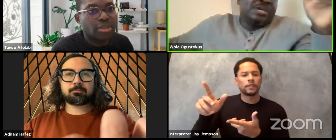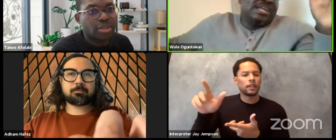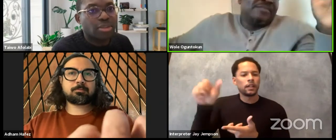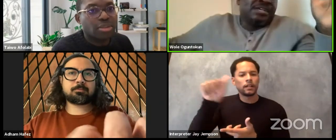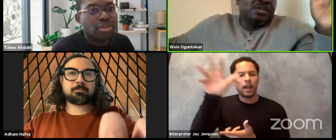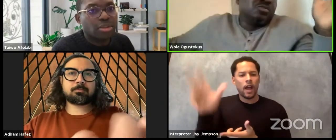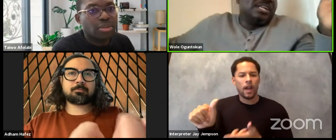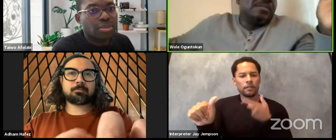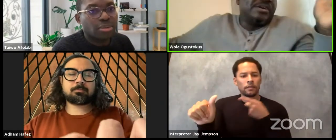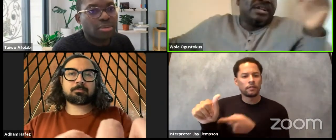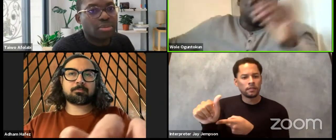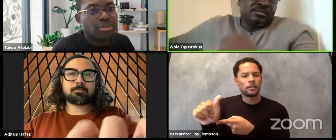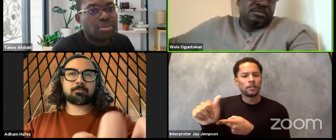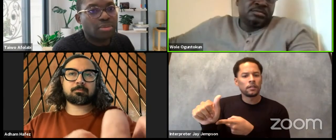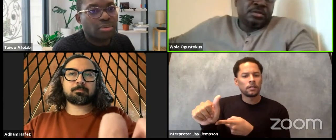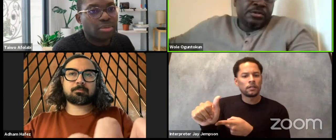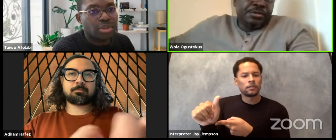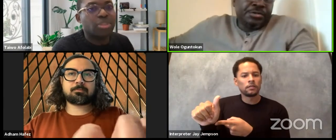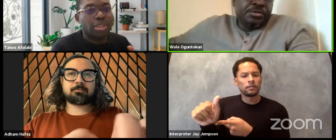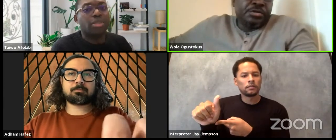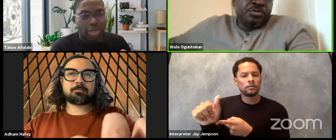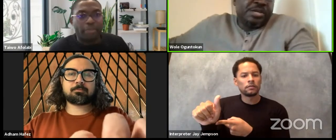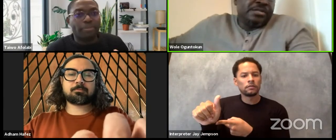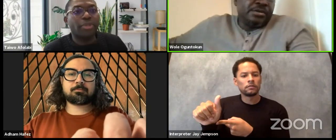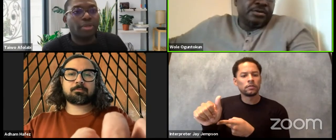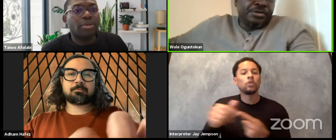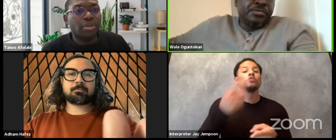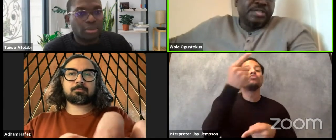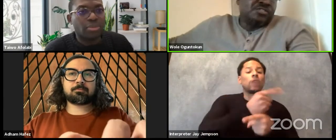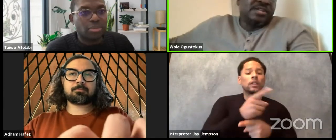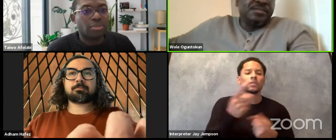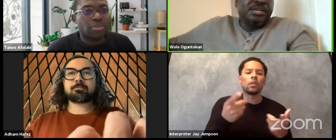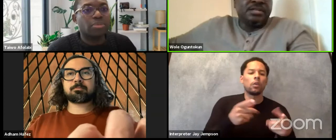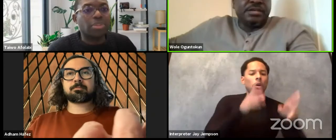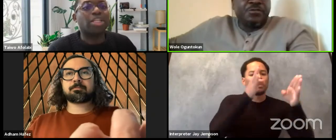It could be an American, that's what I mean.